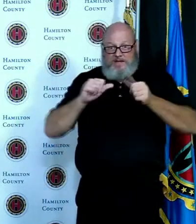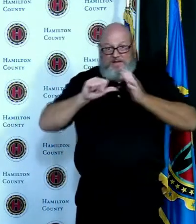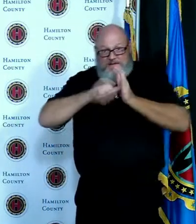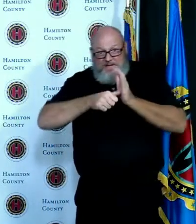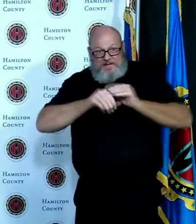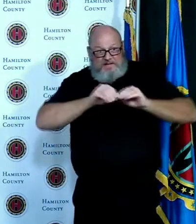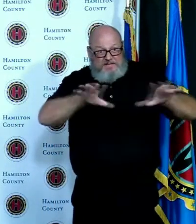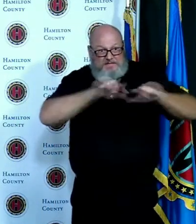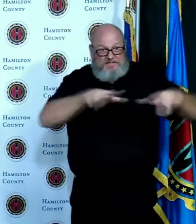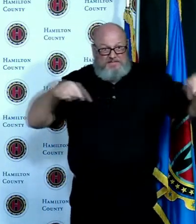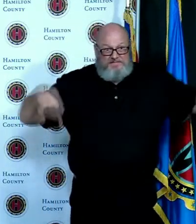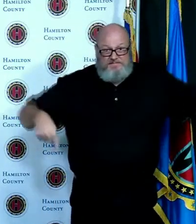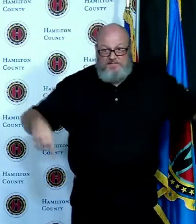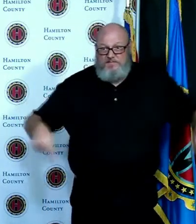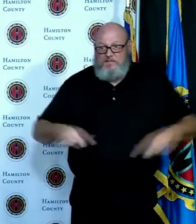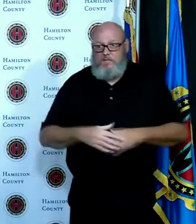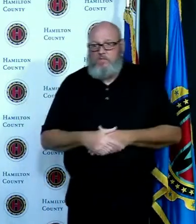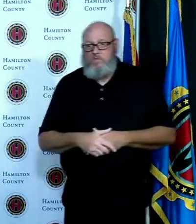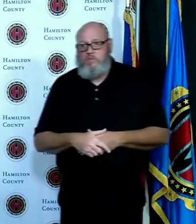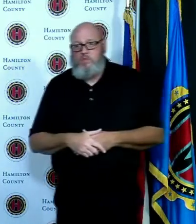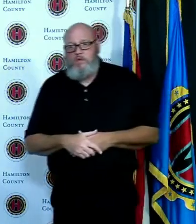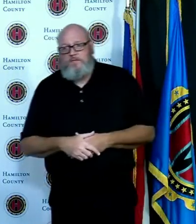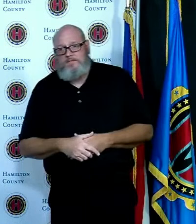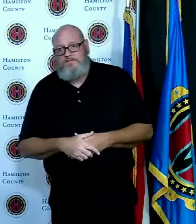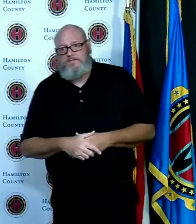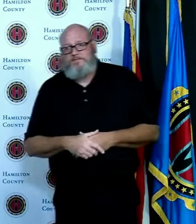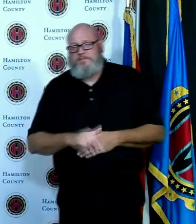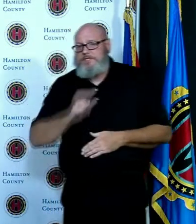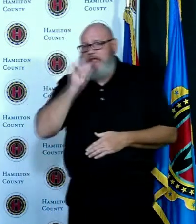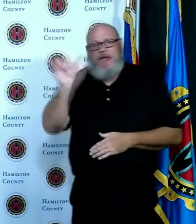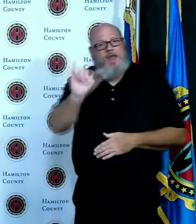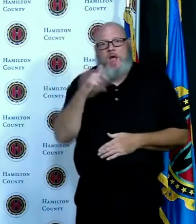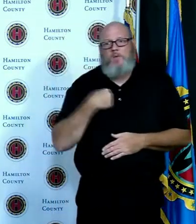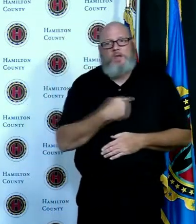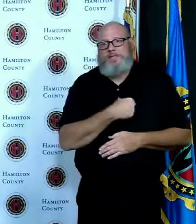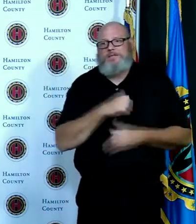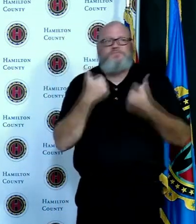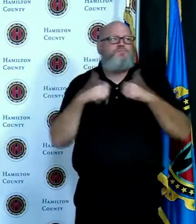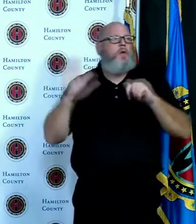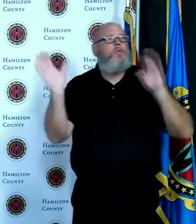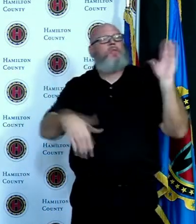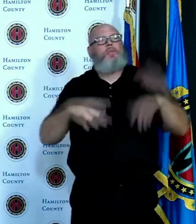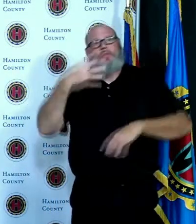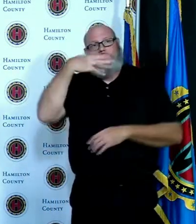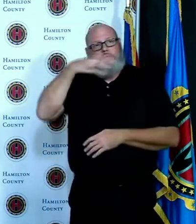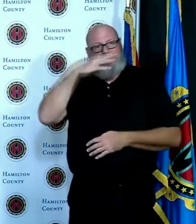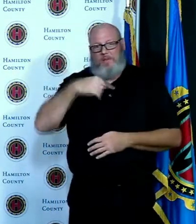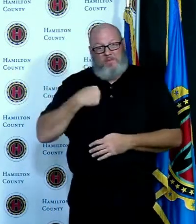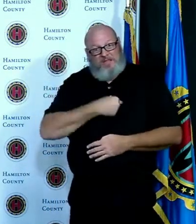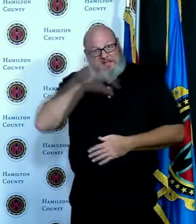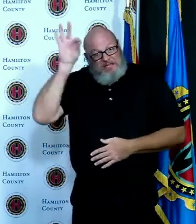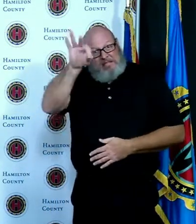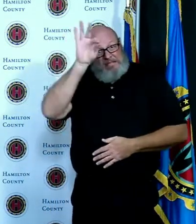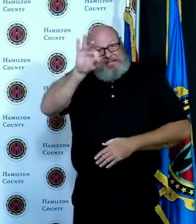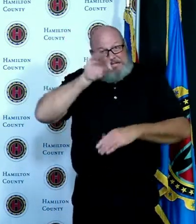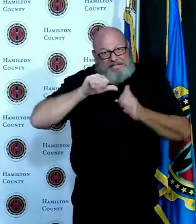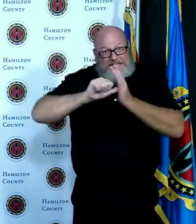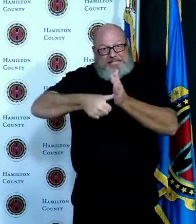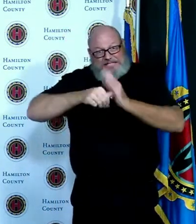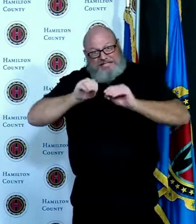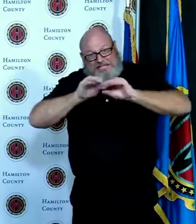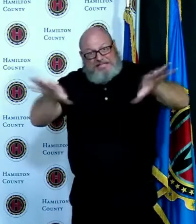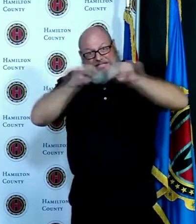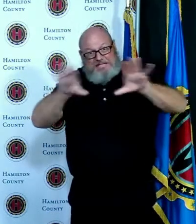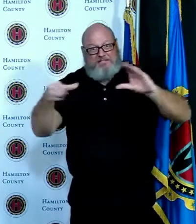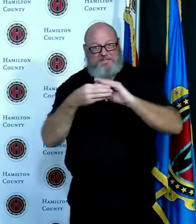I mean here here we are we do a weekly briefing it is open to everyone we are trying to message